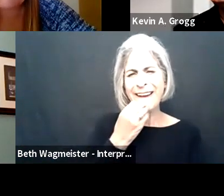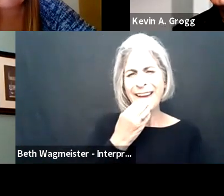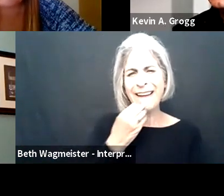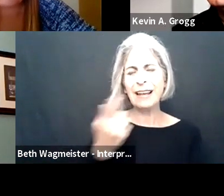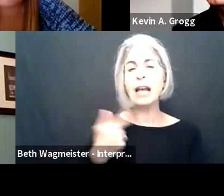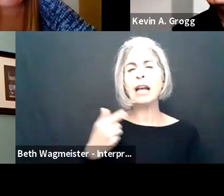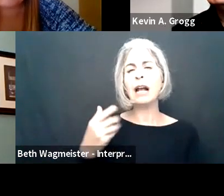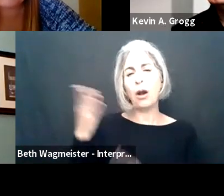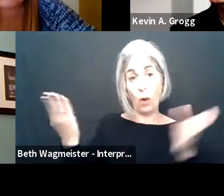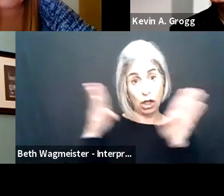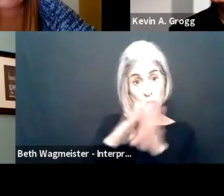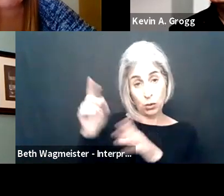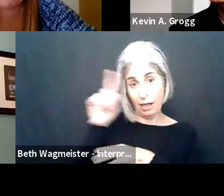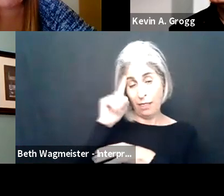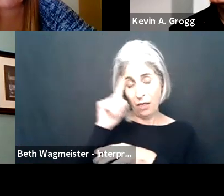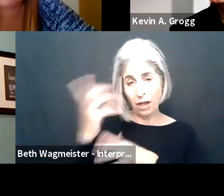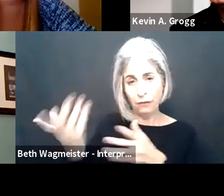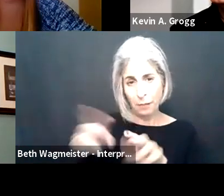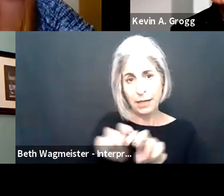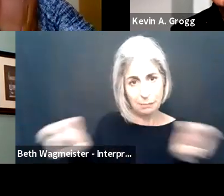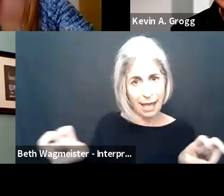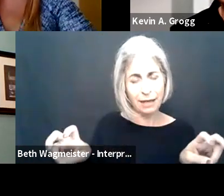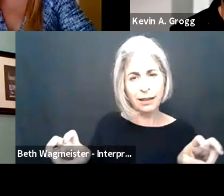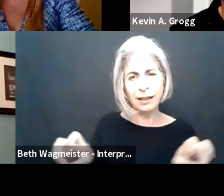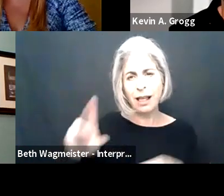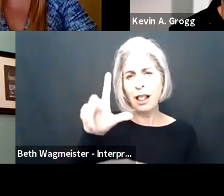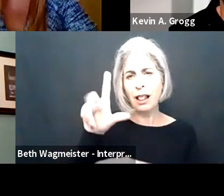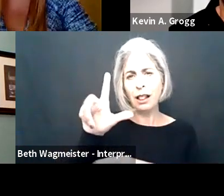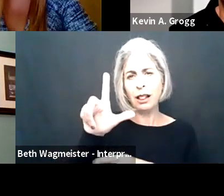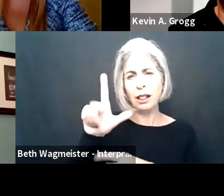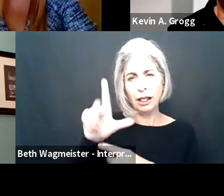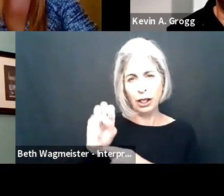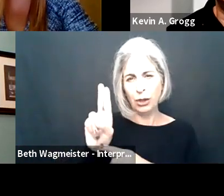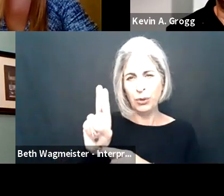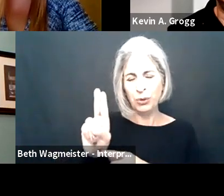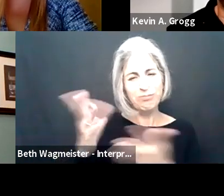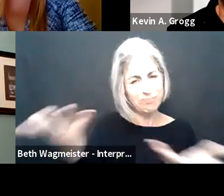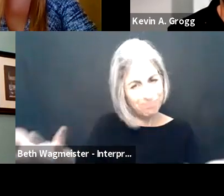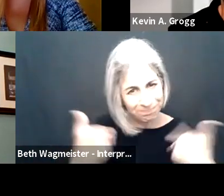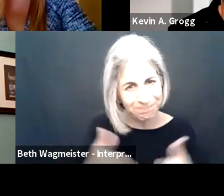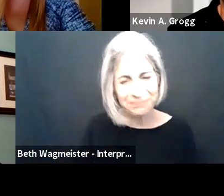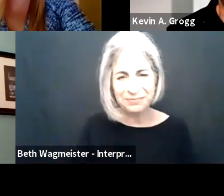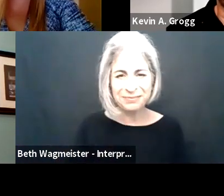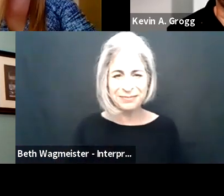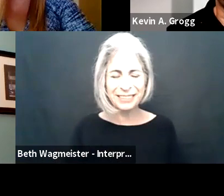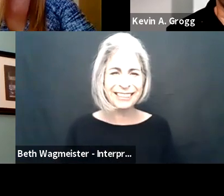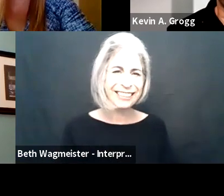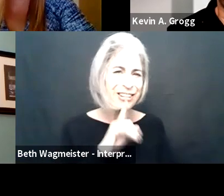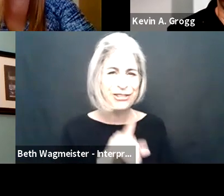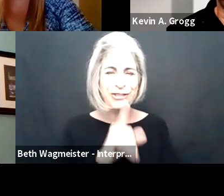give us your, your thoughts and that will be our closing thoughts as we've reached the end of our panel. So, Lou, take us away.